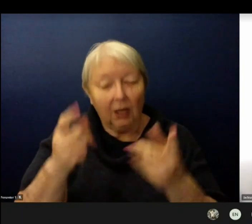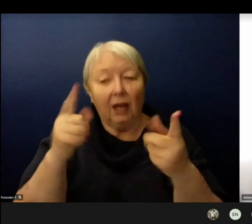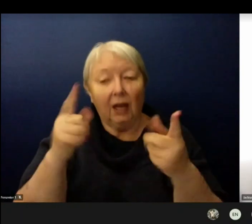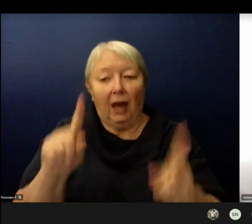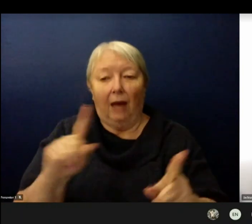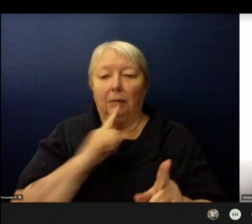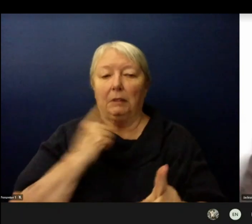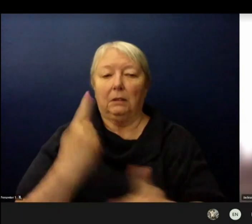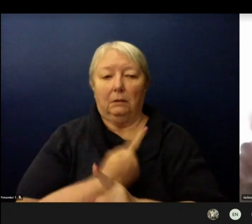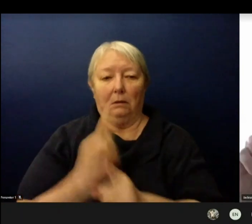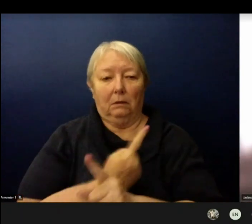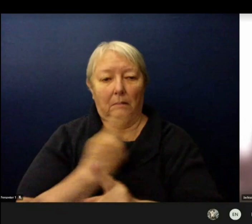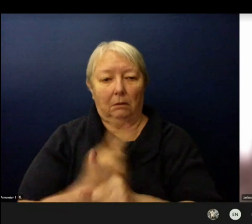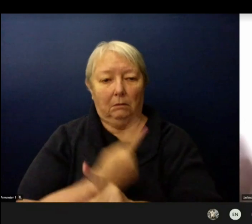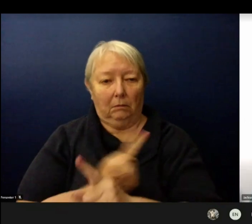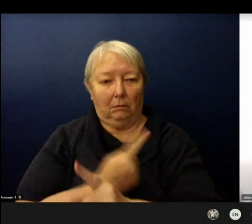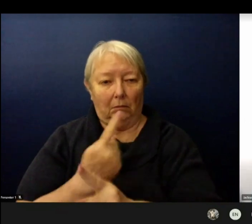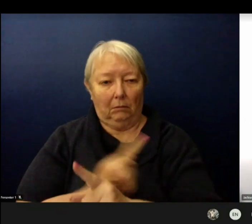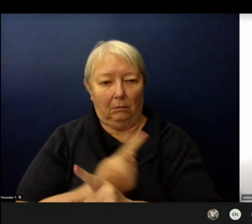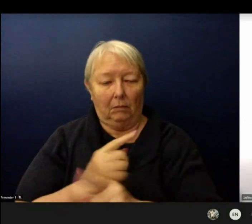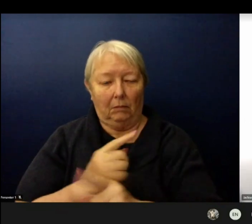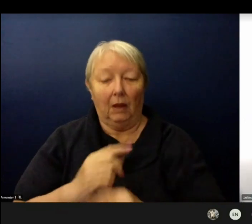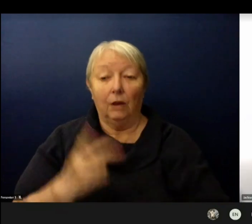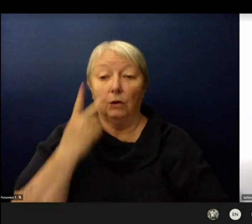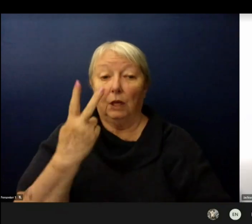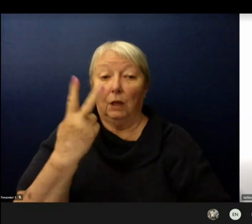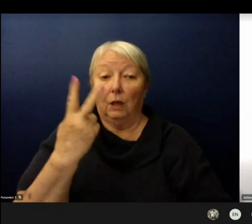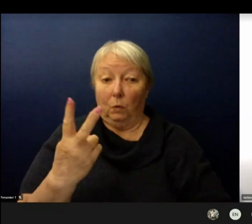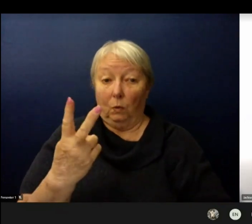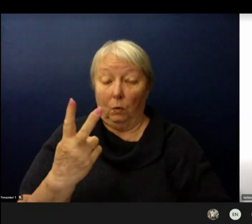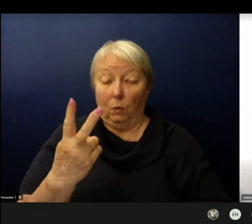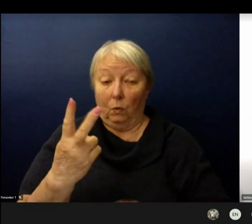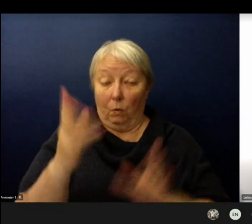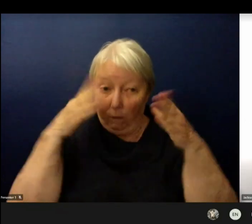Two areas of safety that take are taking primary focus